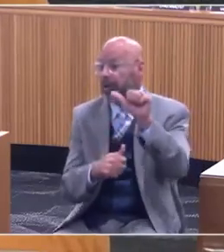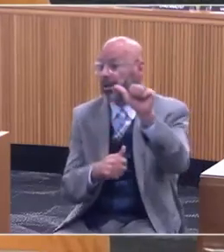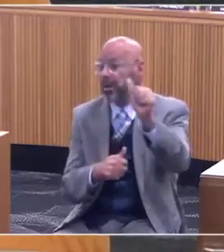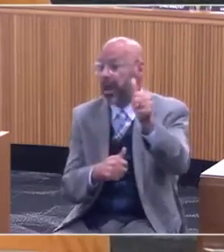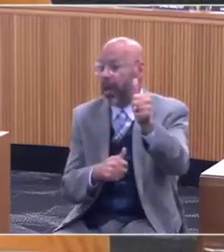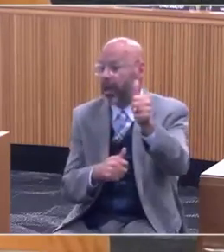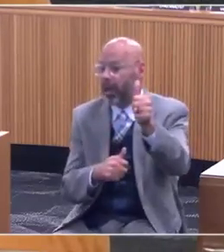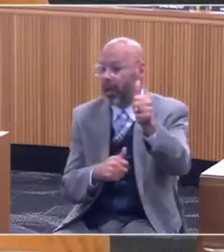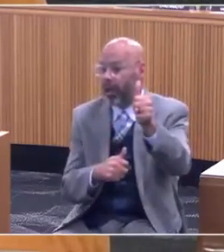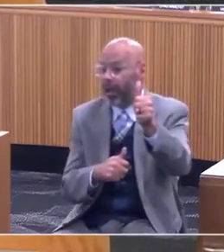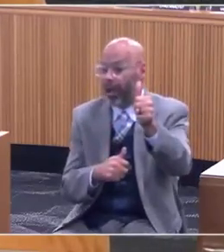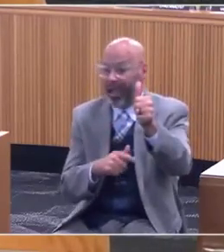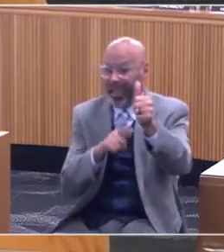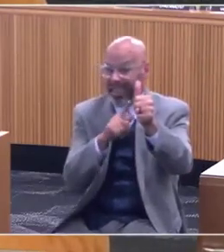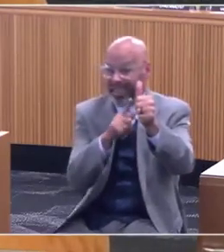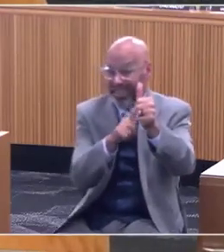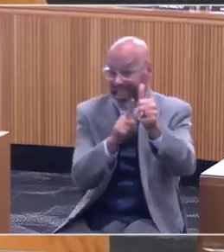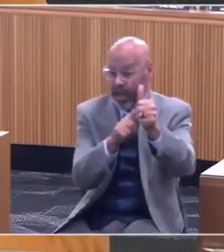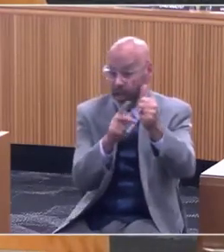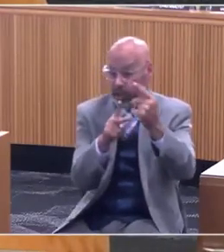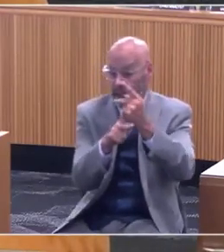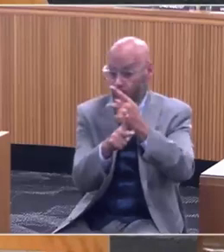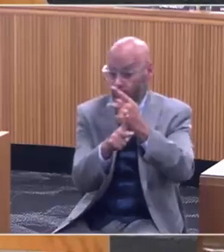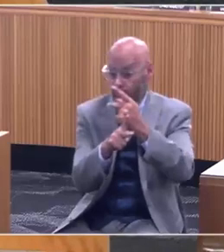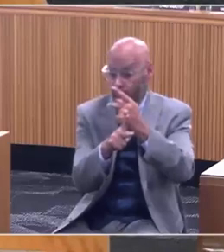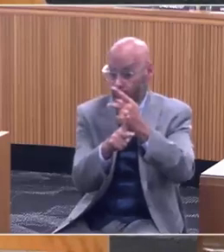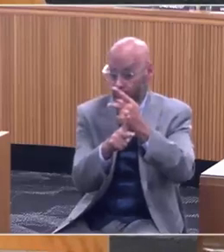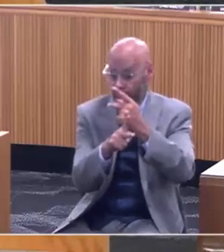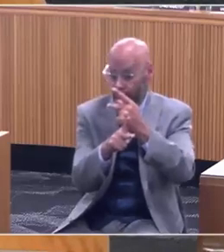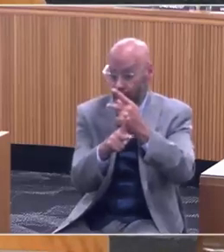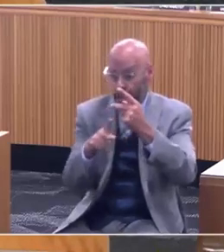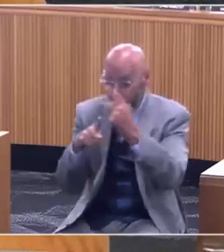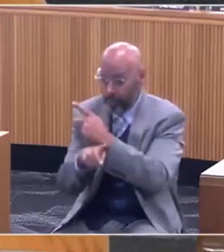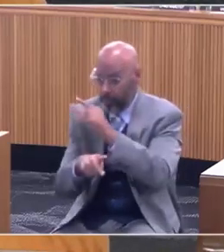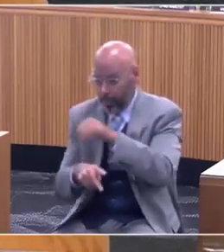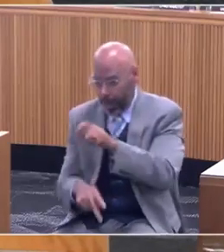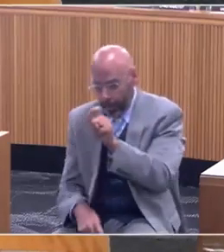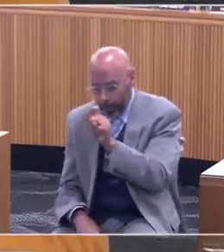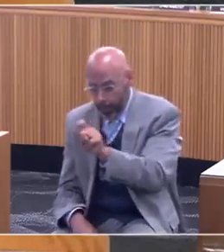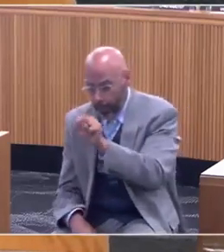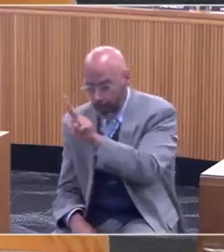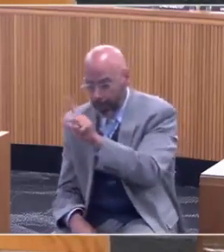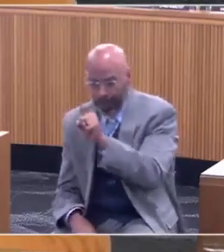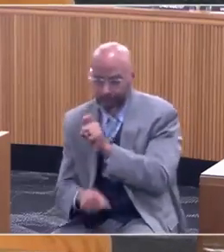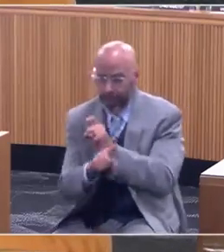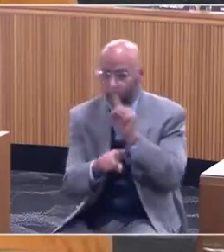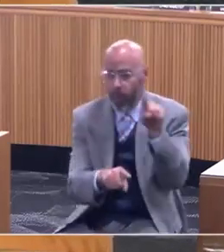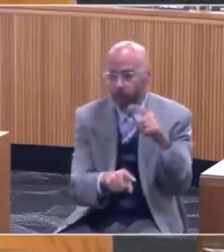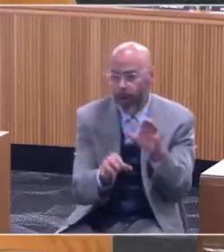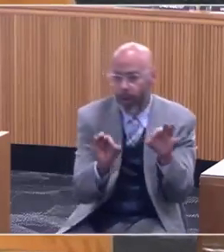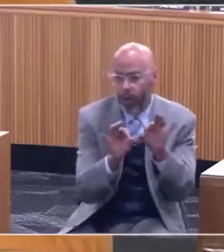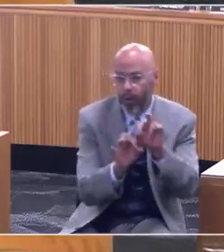will then have that score multiplied by 0.3 because they're only worth 30% of a person.